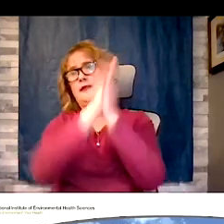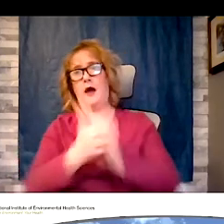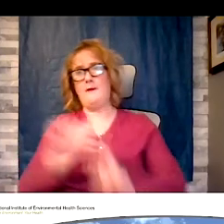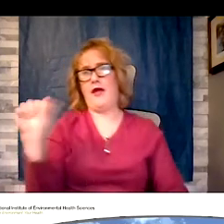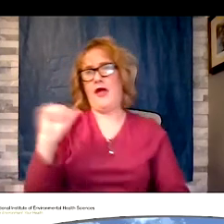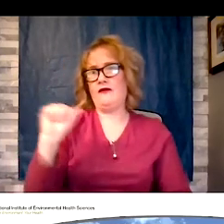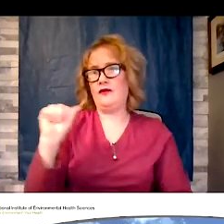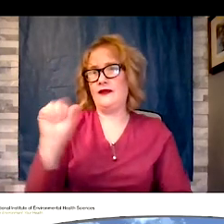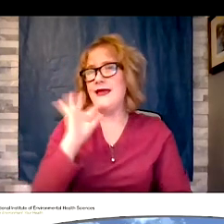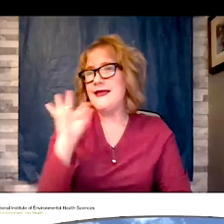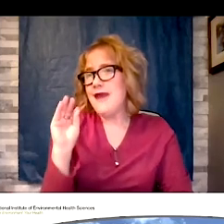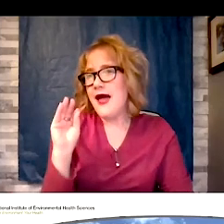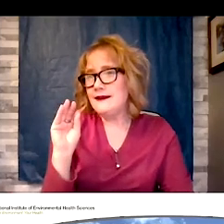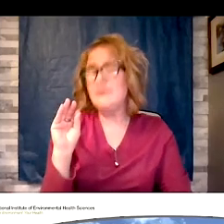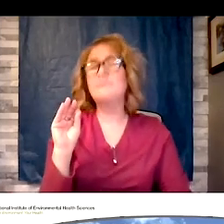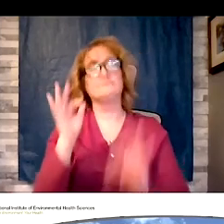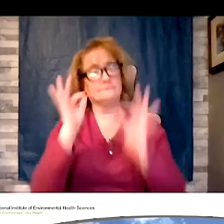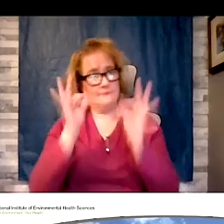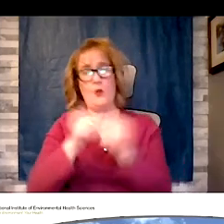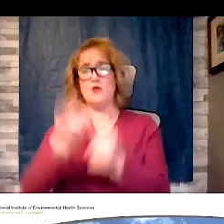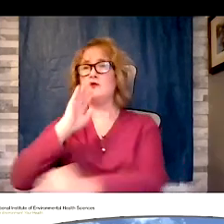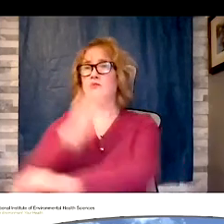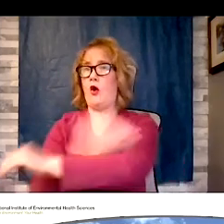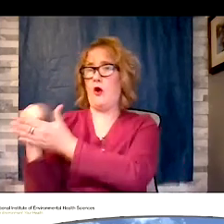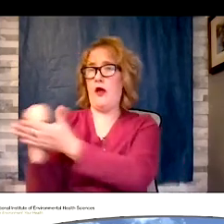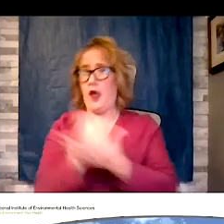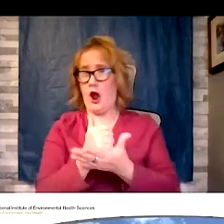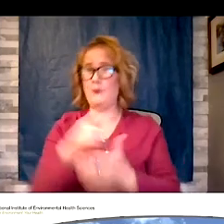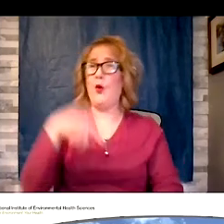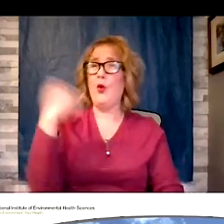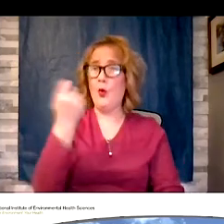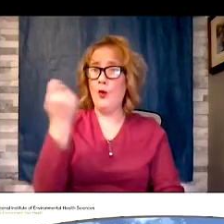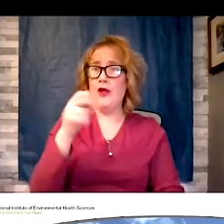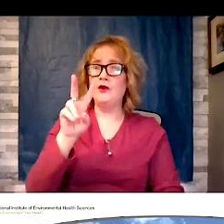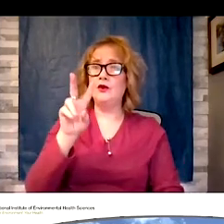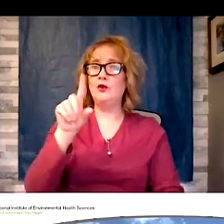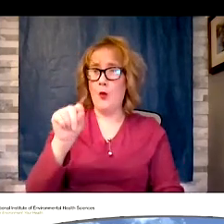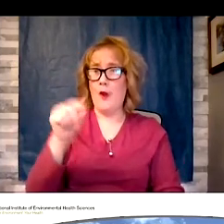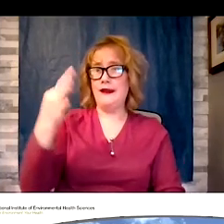daughter's help to win the 2019 national senior games in